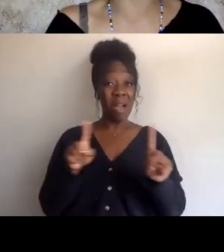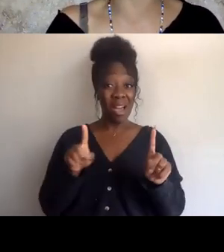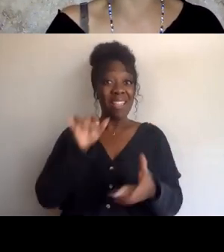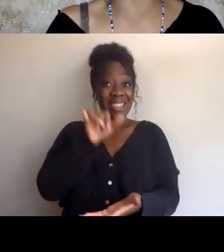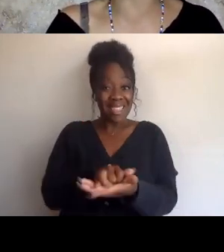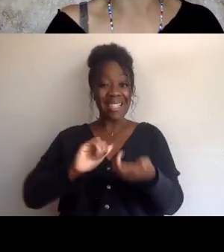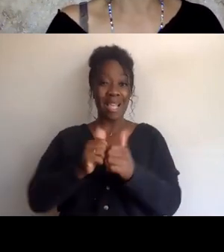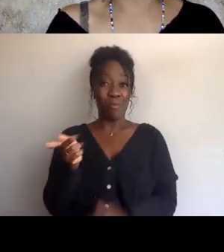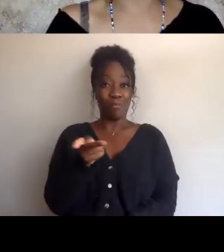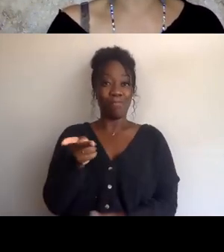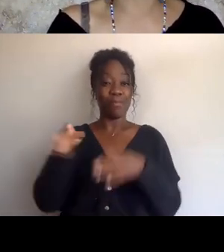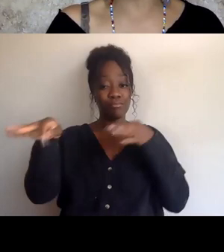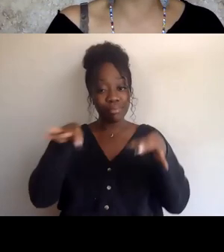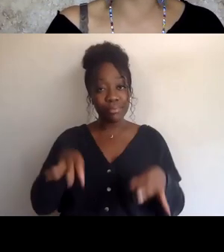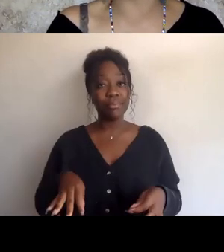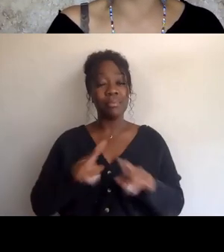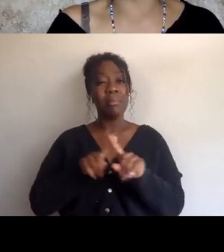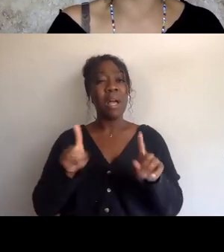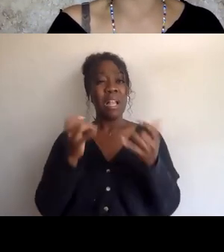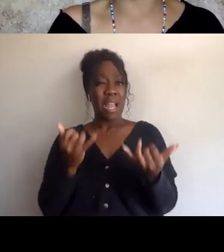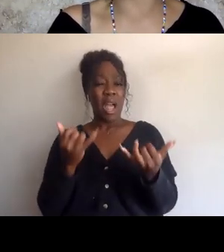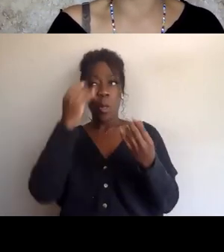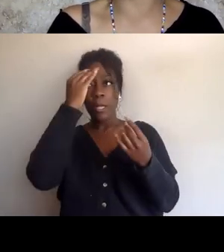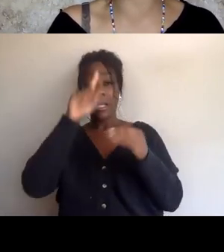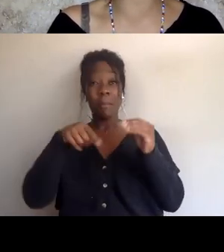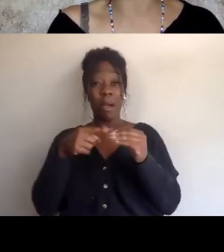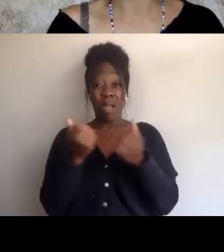especially the most recent assault on Palestinians,